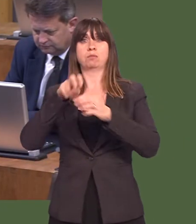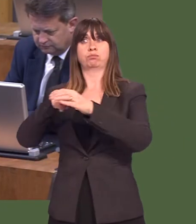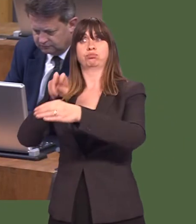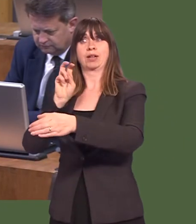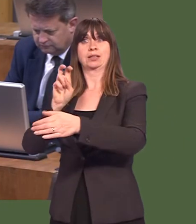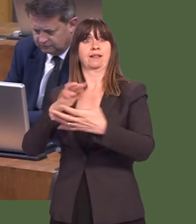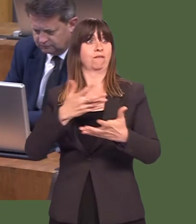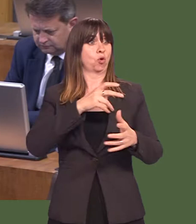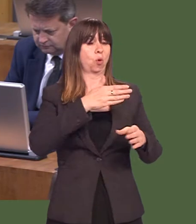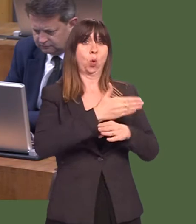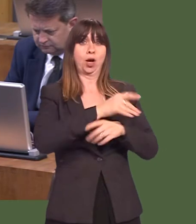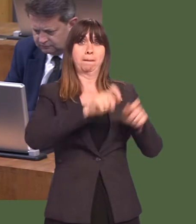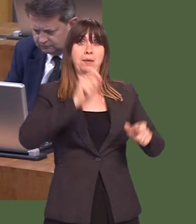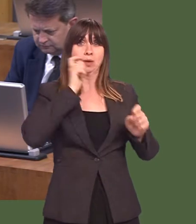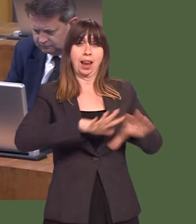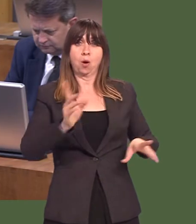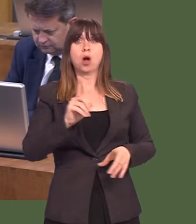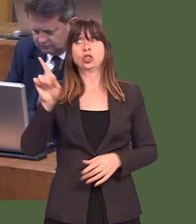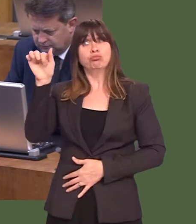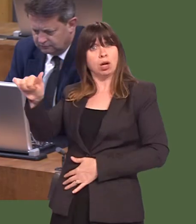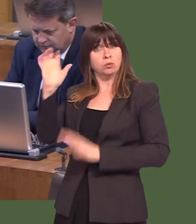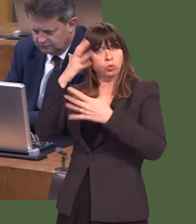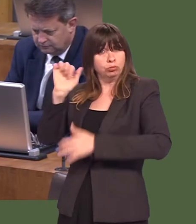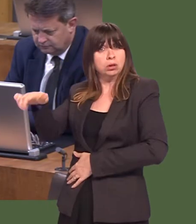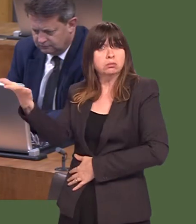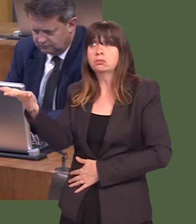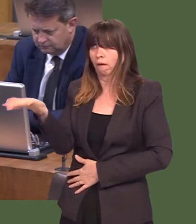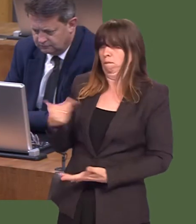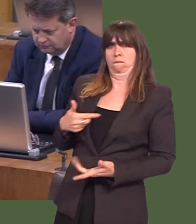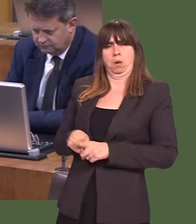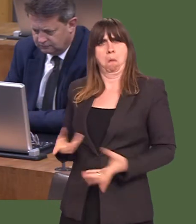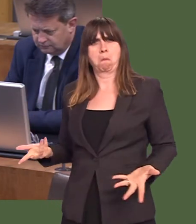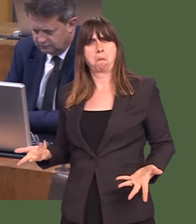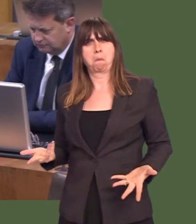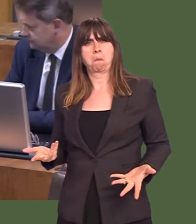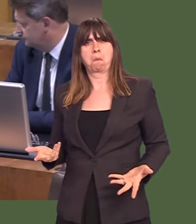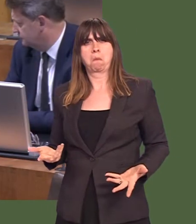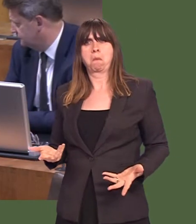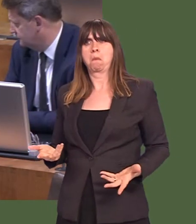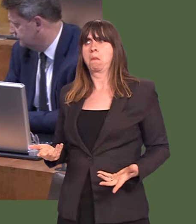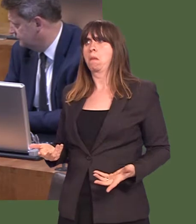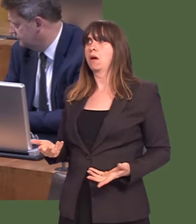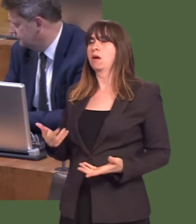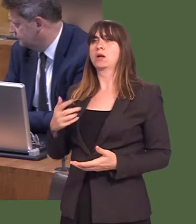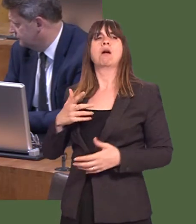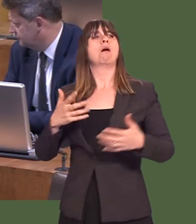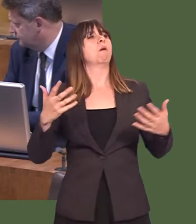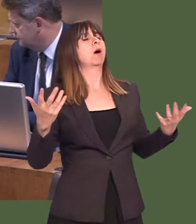about what Brexit would mean for ordinary working people and sheís right to be concerned about that. But you canít say on the one hand that no deal is better than a bad deal and then say,